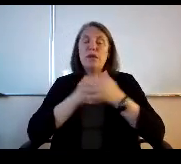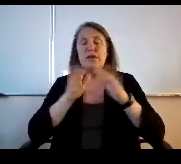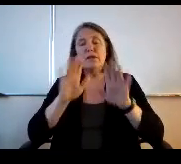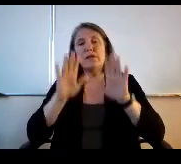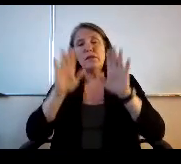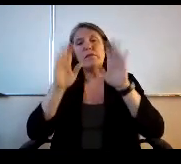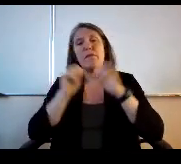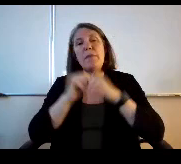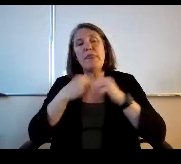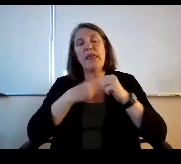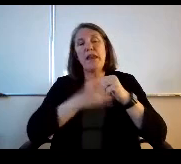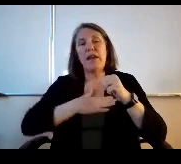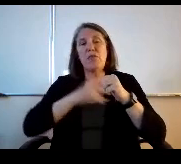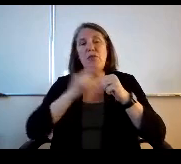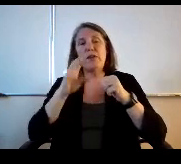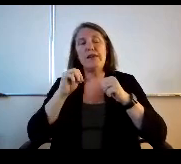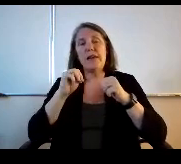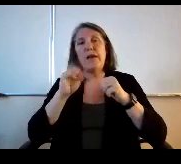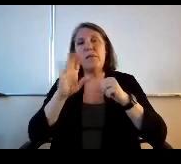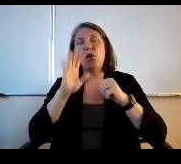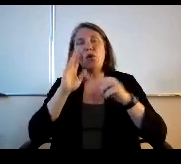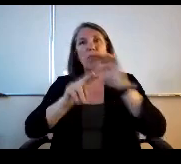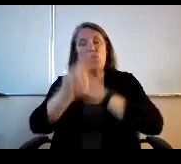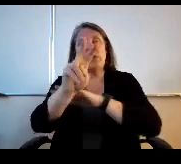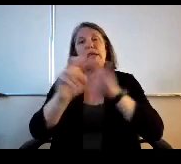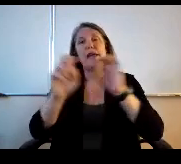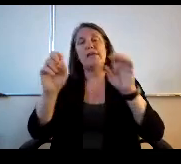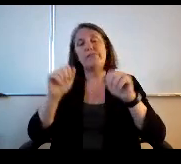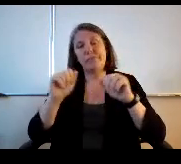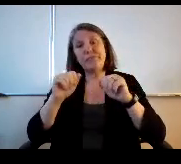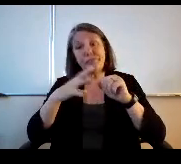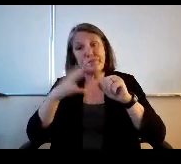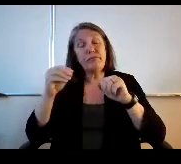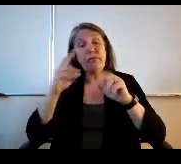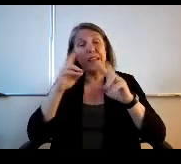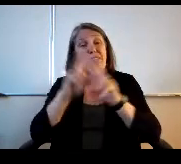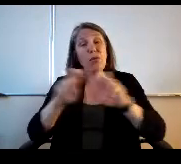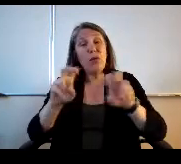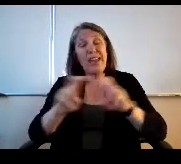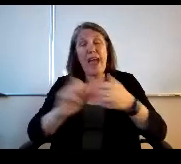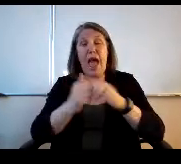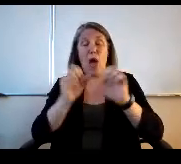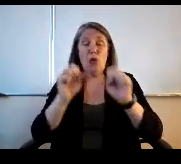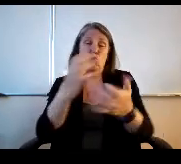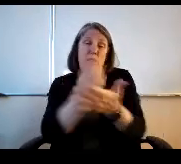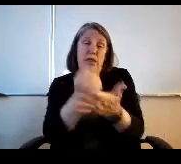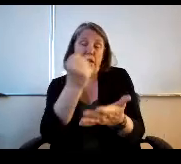and I appreciate Tom the Foresightedness. And looking at how can you leverage those